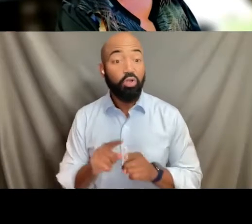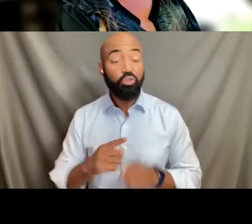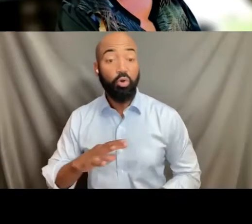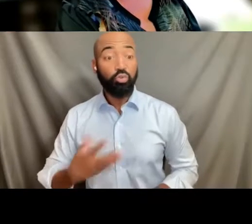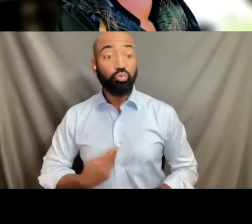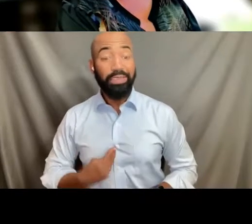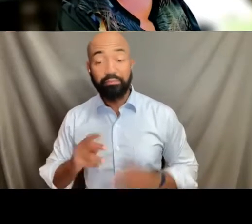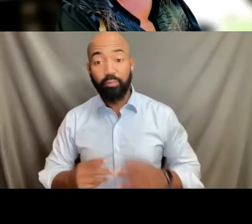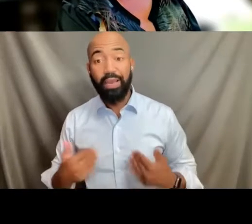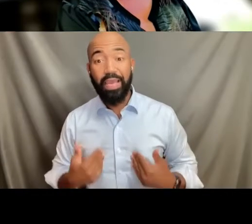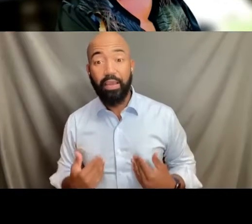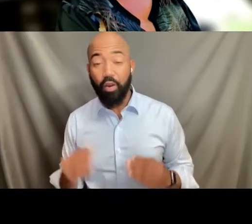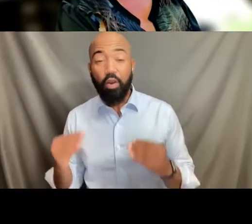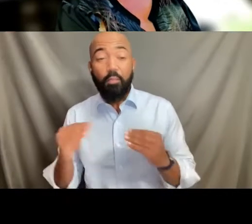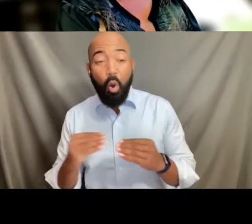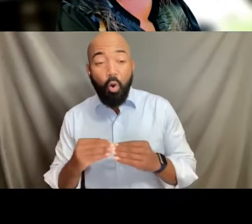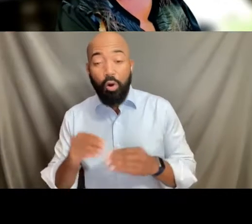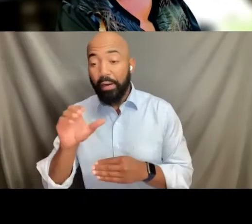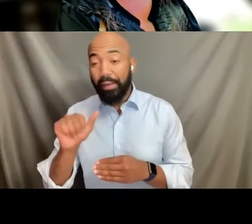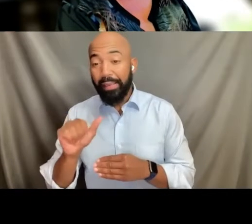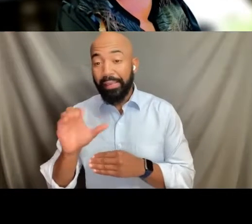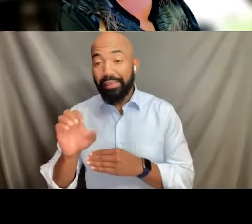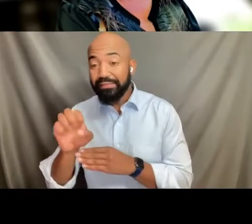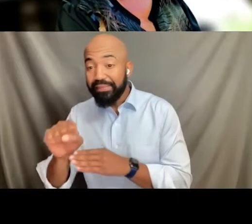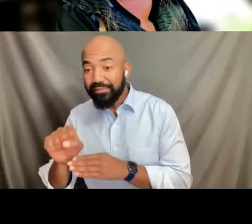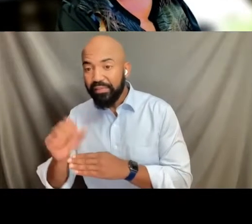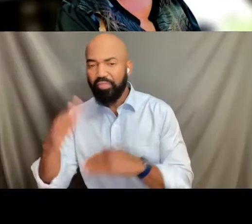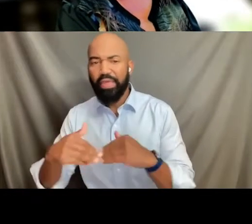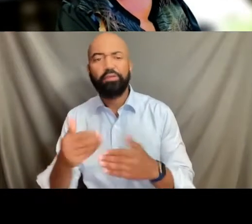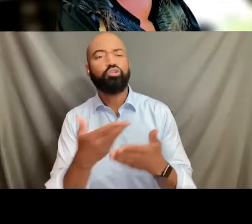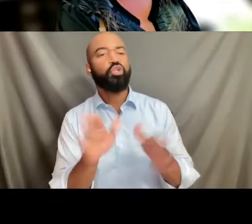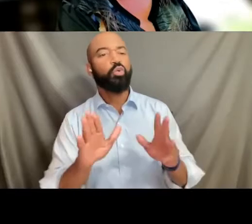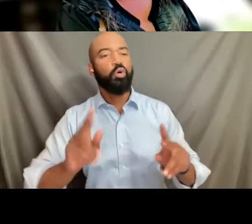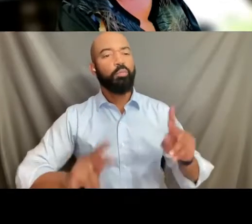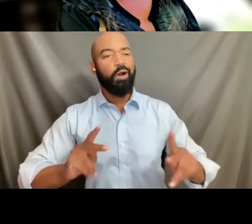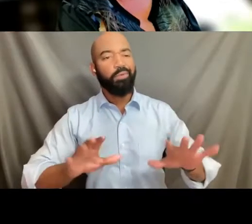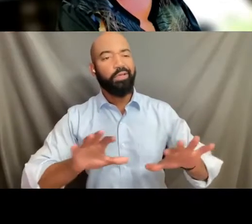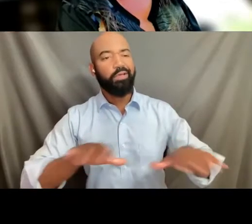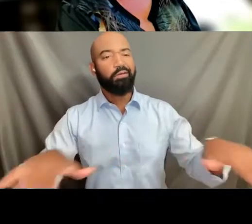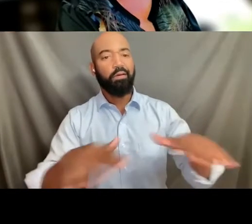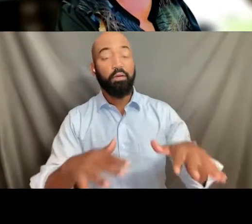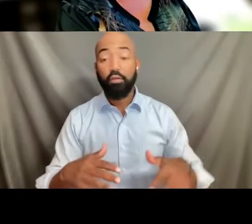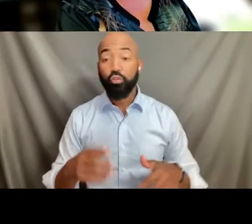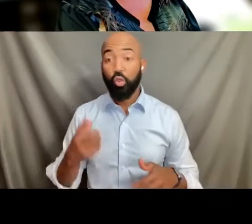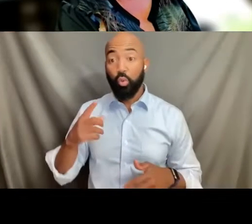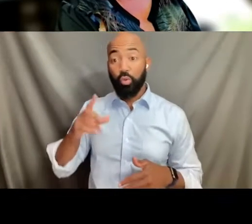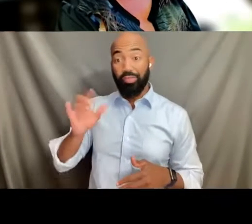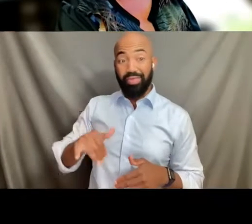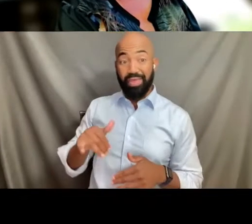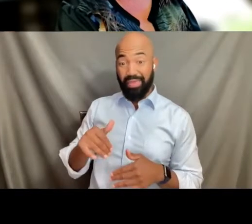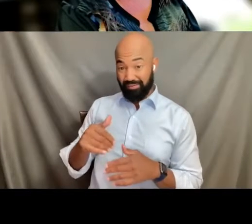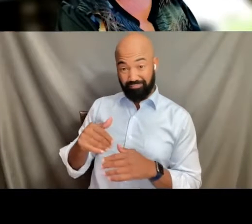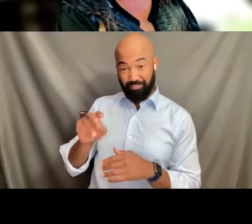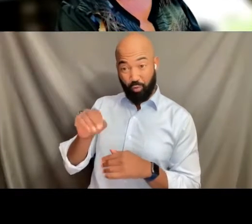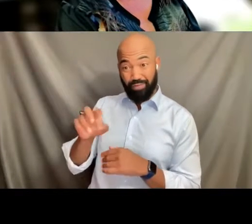So that particular webinar will be talking about what we think is going on and what we think we can do about it.